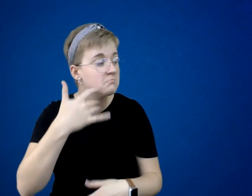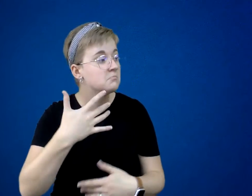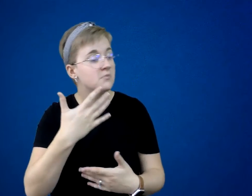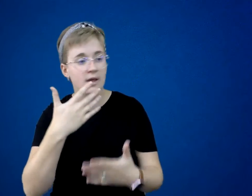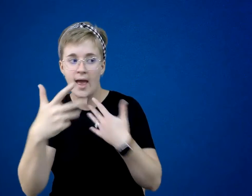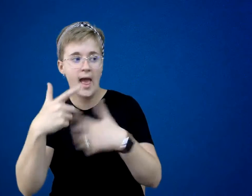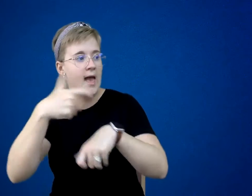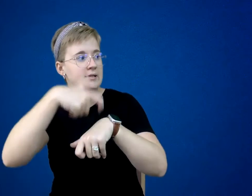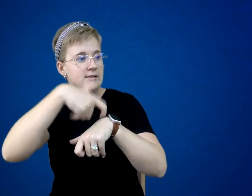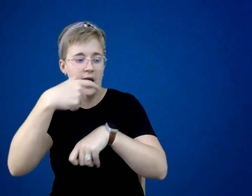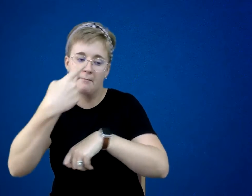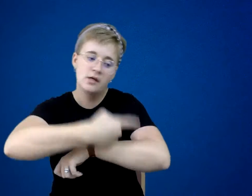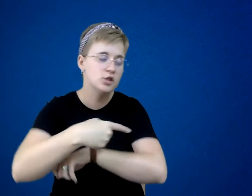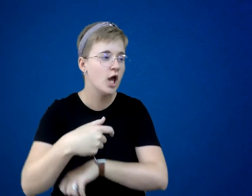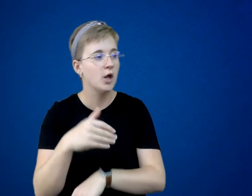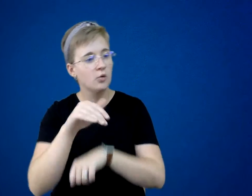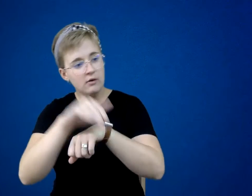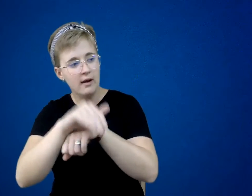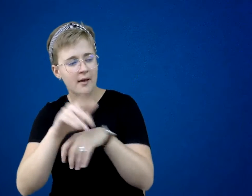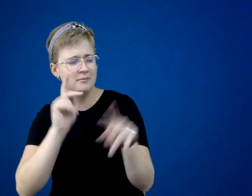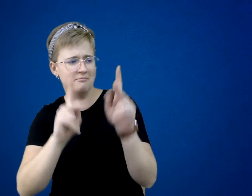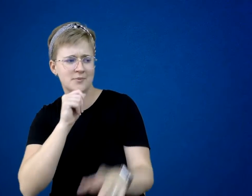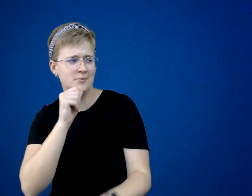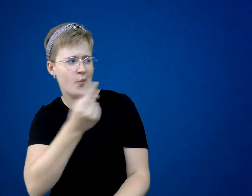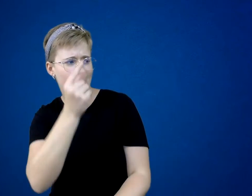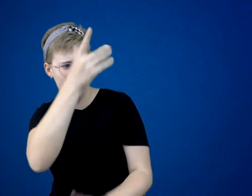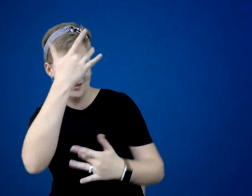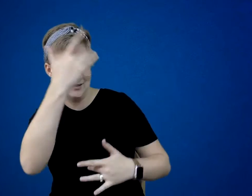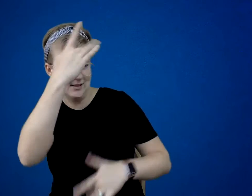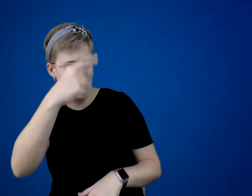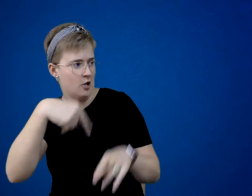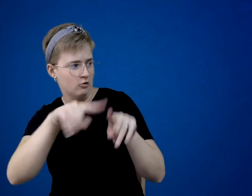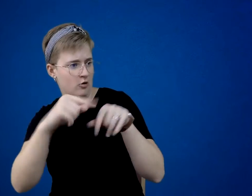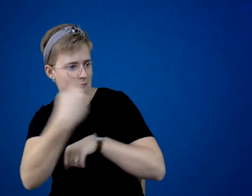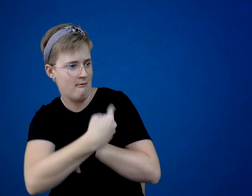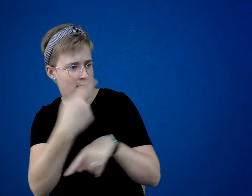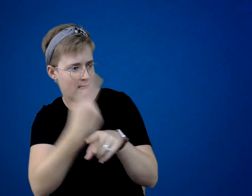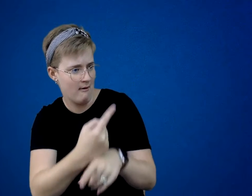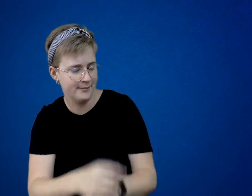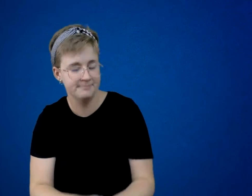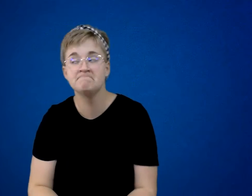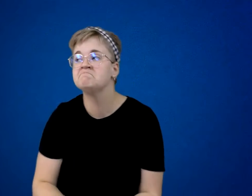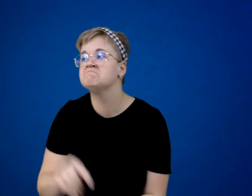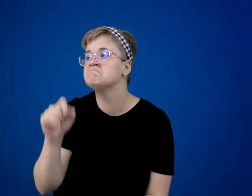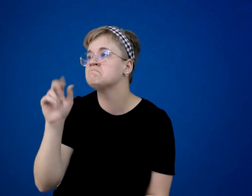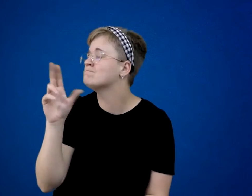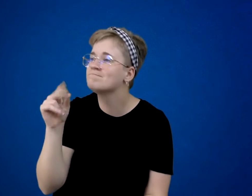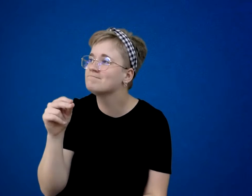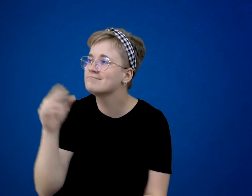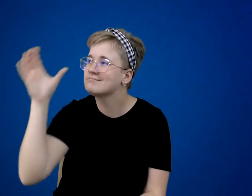People don’t always get sick just during working hours, now, do they?” “No, I guess they don’t.”